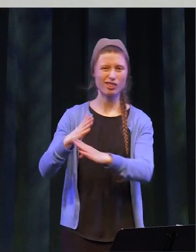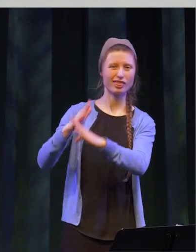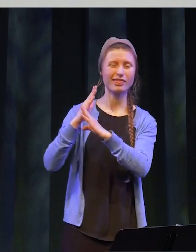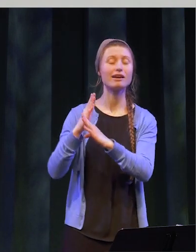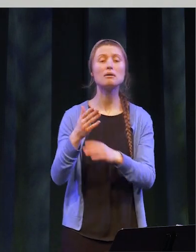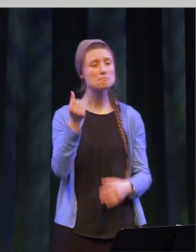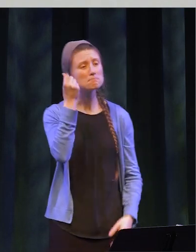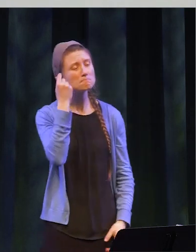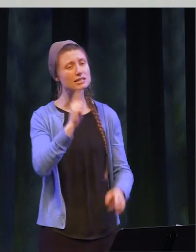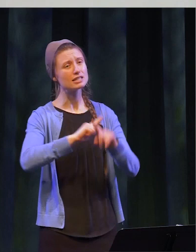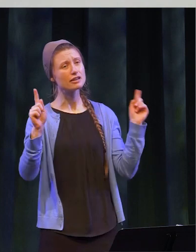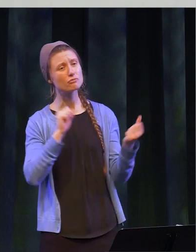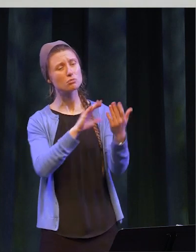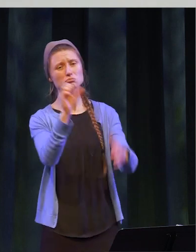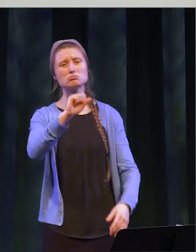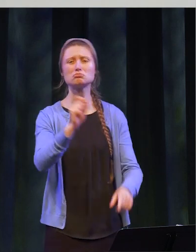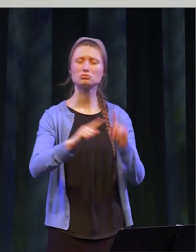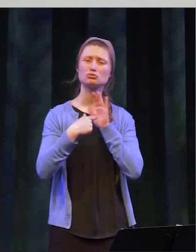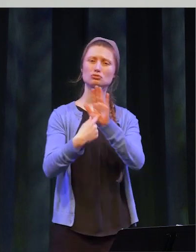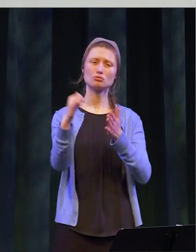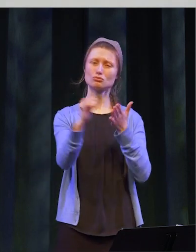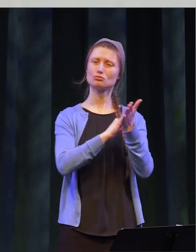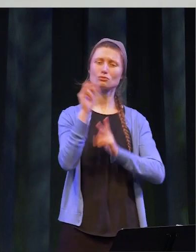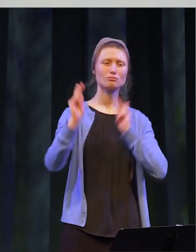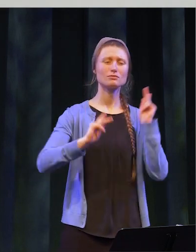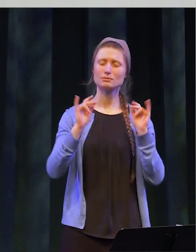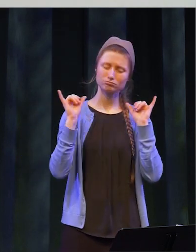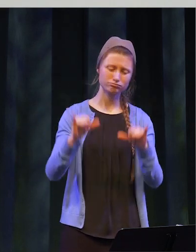celebrating differently just goes to show that New Yorkers won’t let anything stop